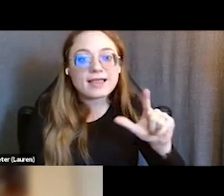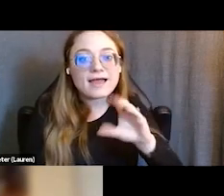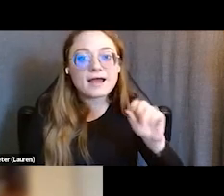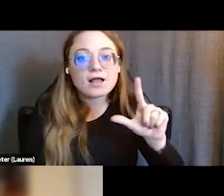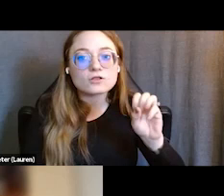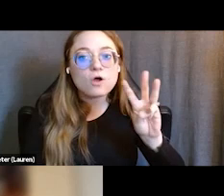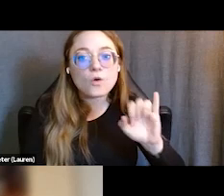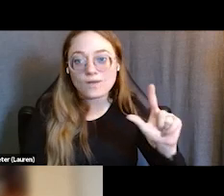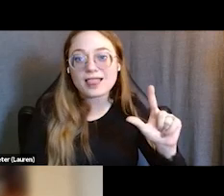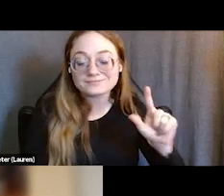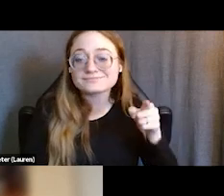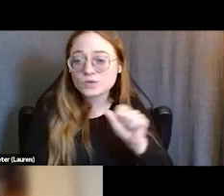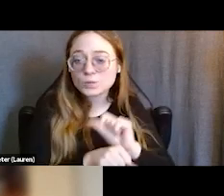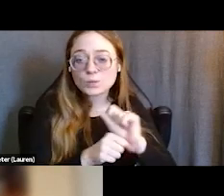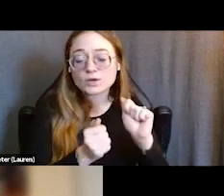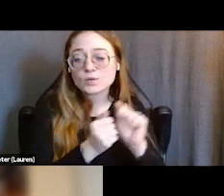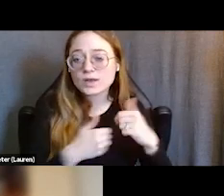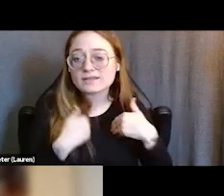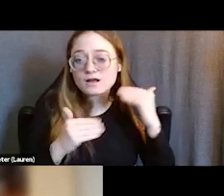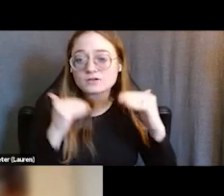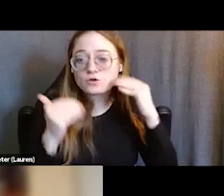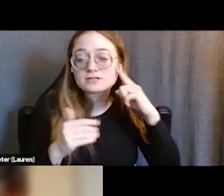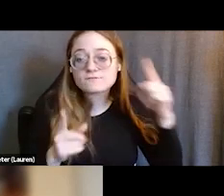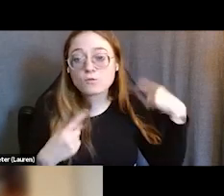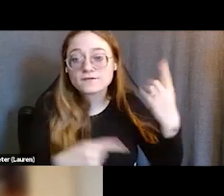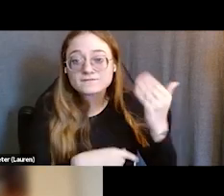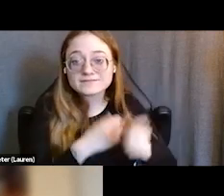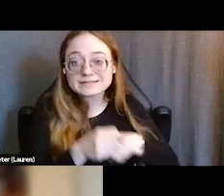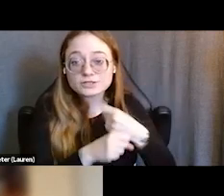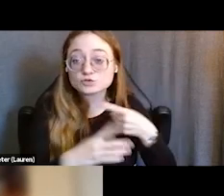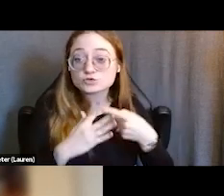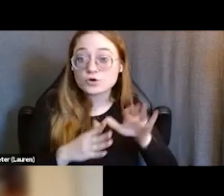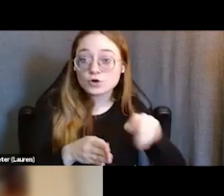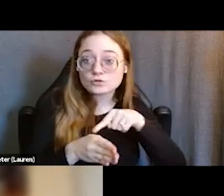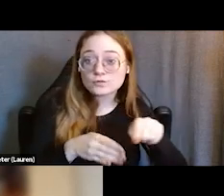for over 15 years. She began her career working for the New Bedford Juvenile Resource Center,